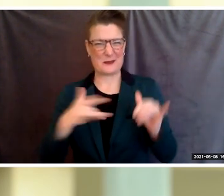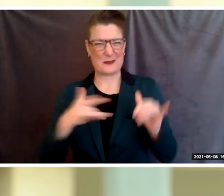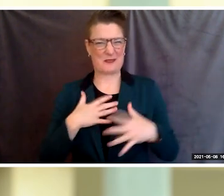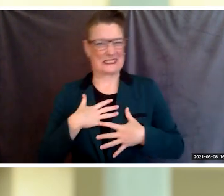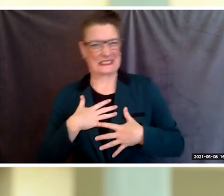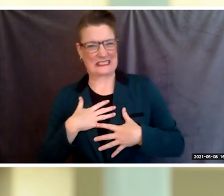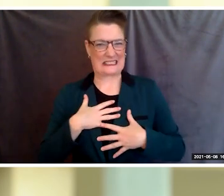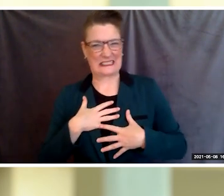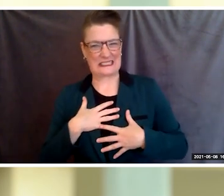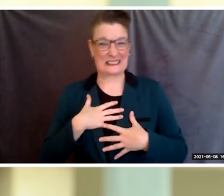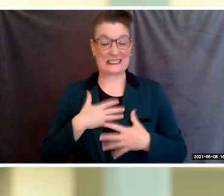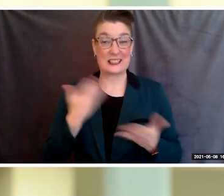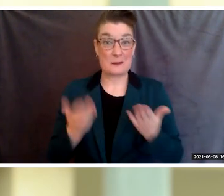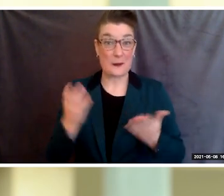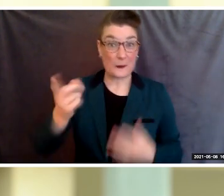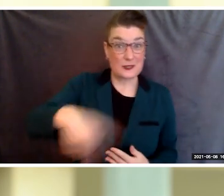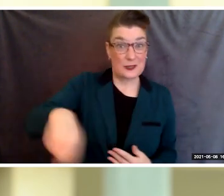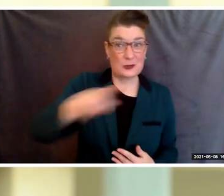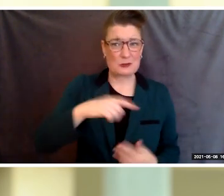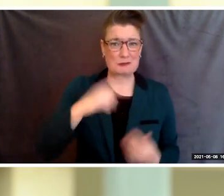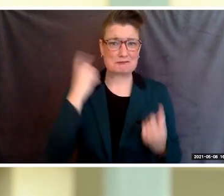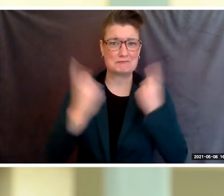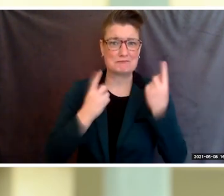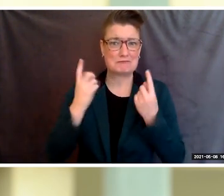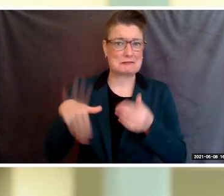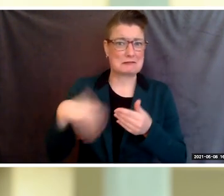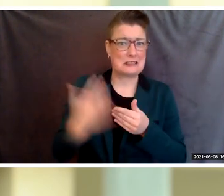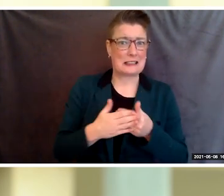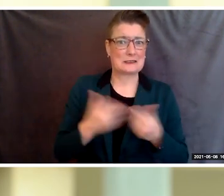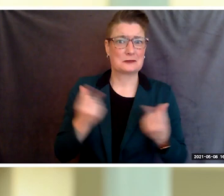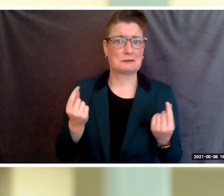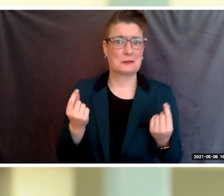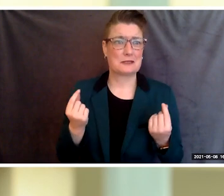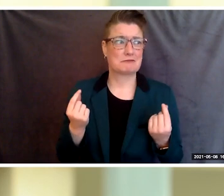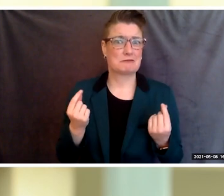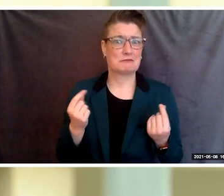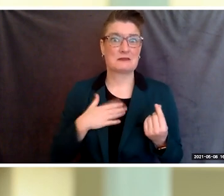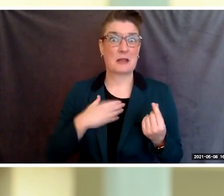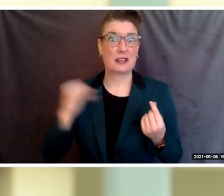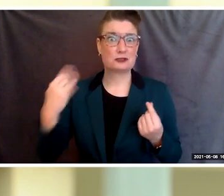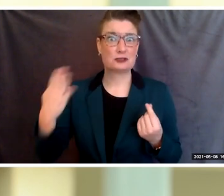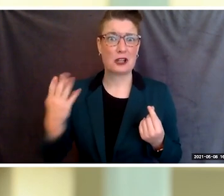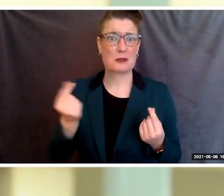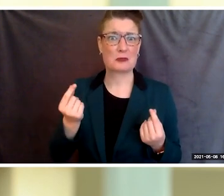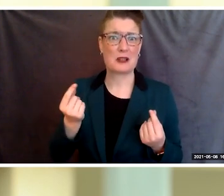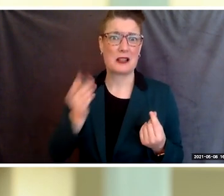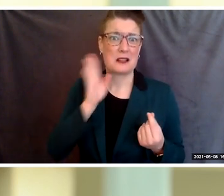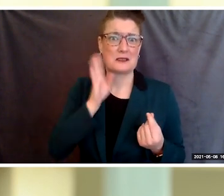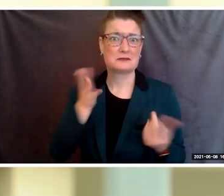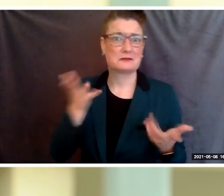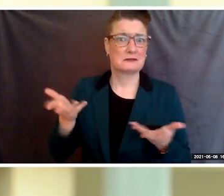You may be asking where do I from here, what's my next job going to be like, and how will I fit in,